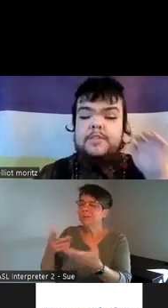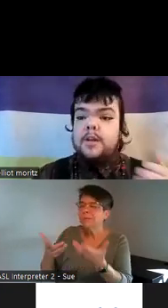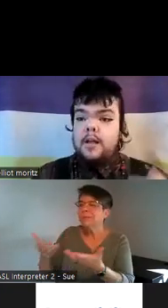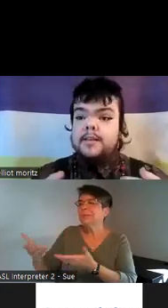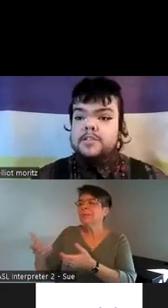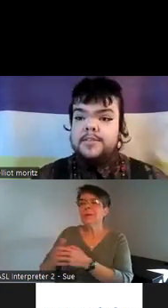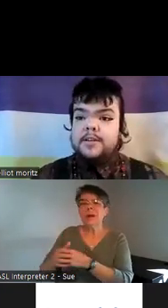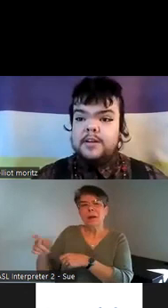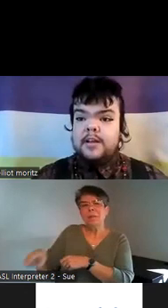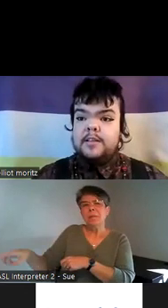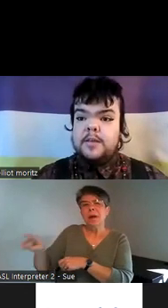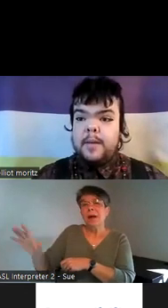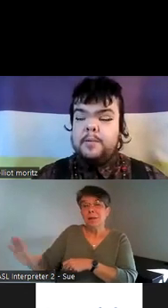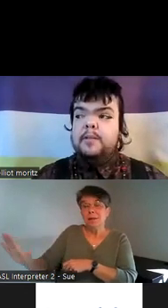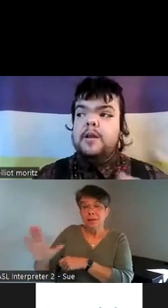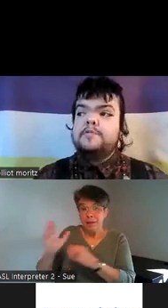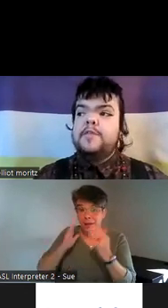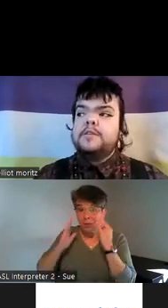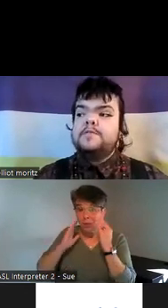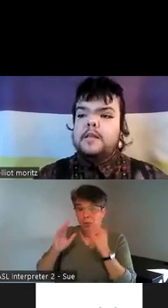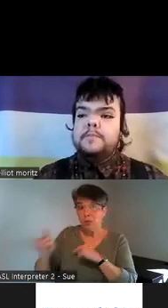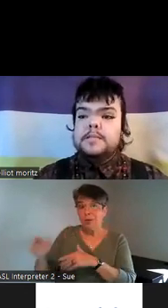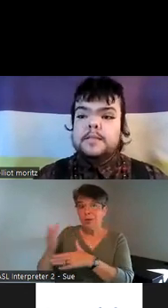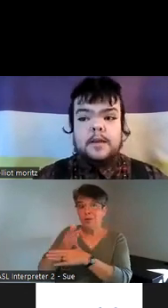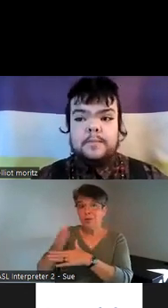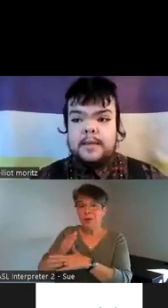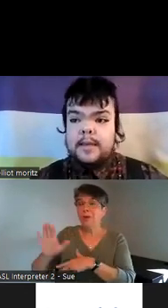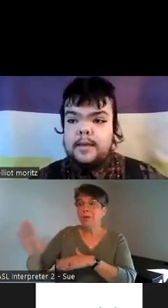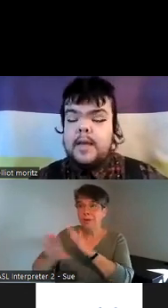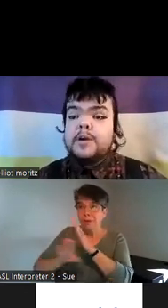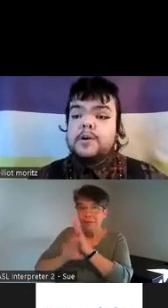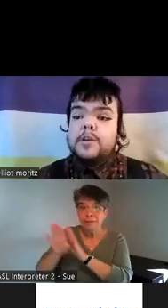lot of the knowledge that they're talking about a lot of the developments that they're making could